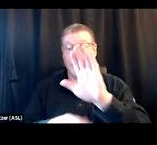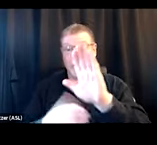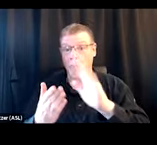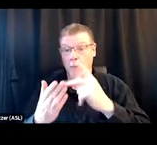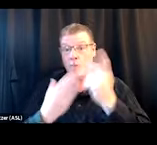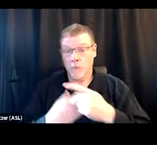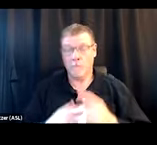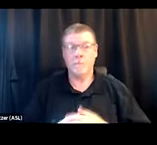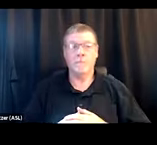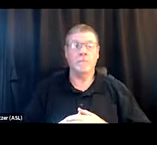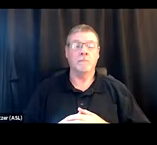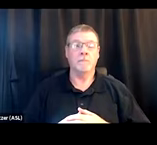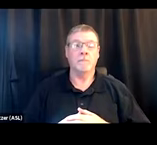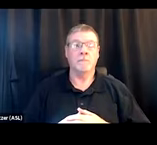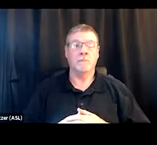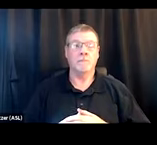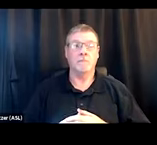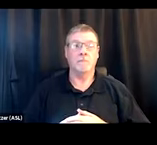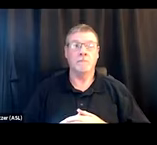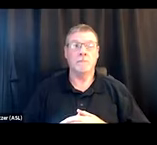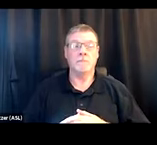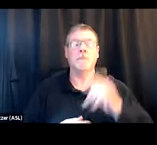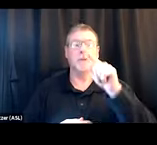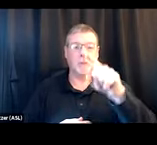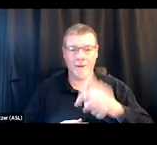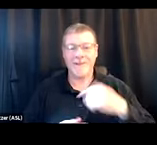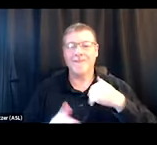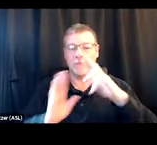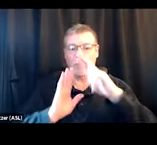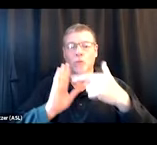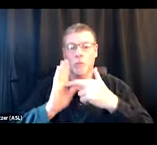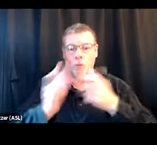You would have to have a facilitating role in that, like, but I know a lot of shelters,